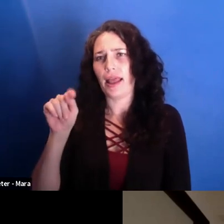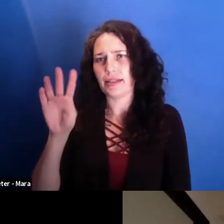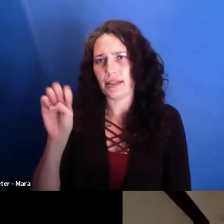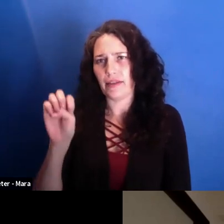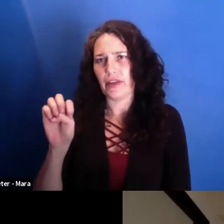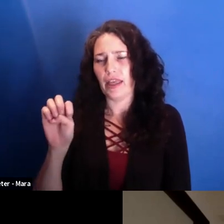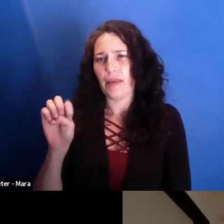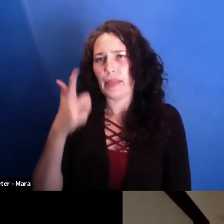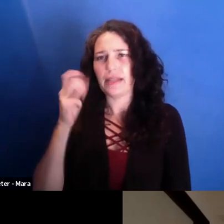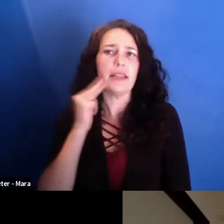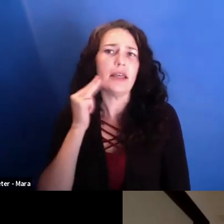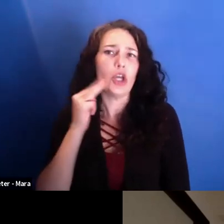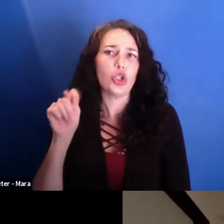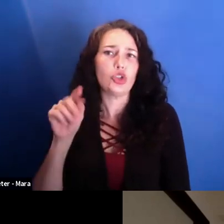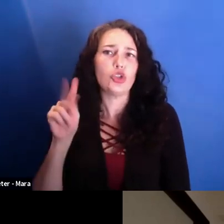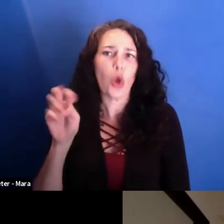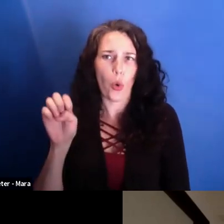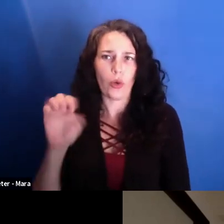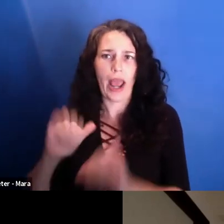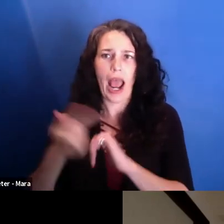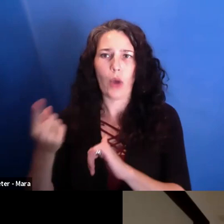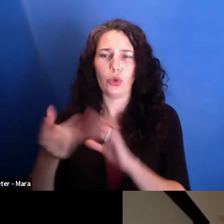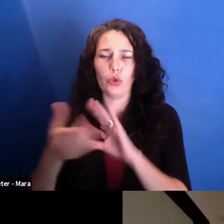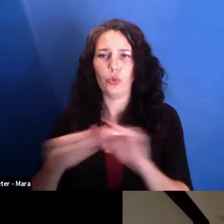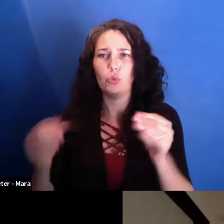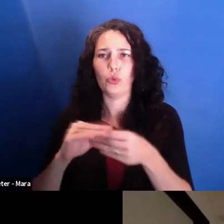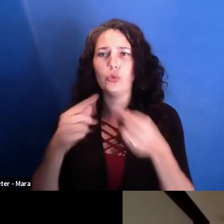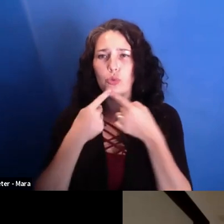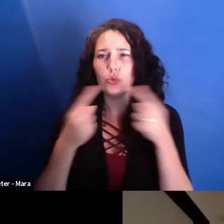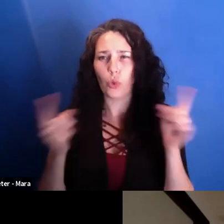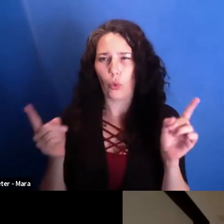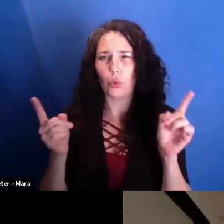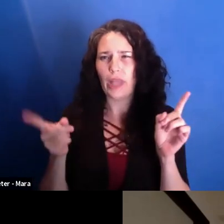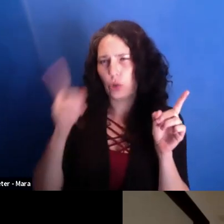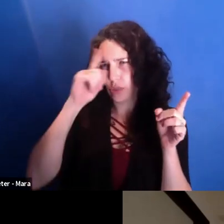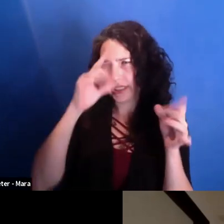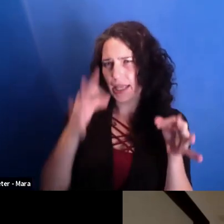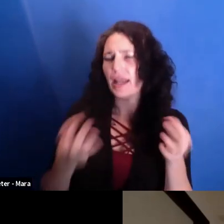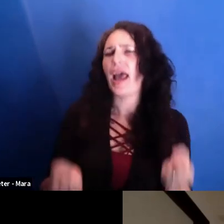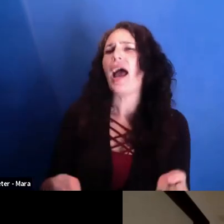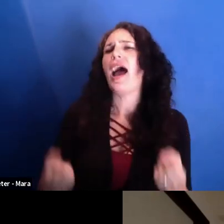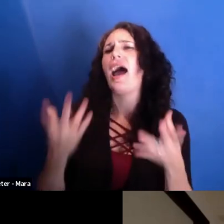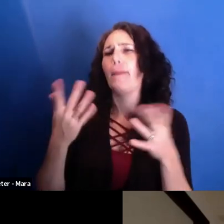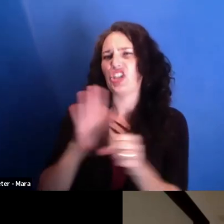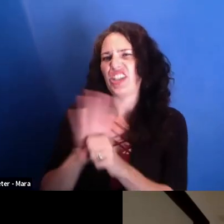I'm really curious about how you decided how much is enough in terms of displaying these twists